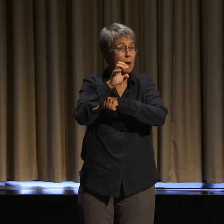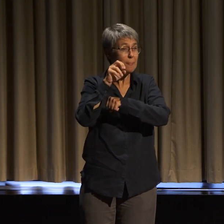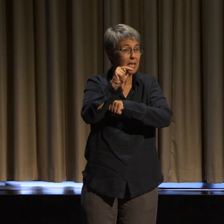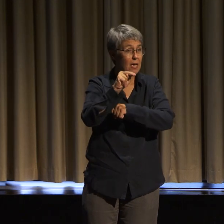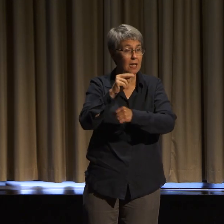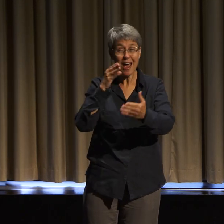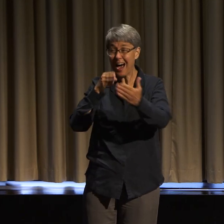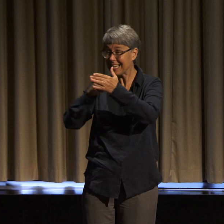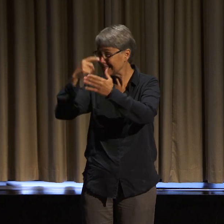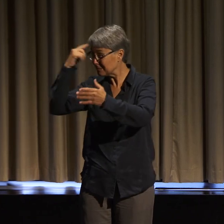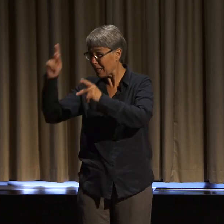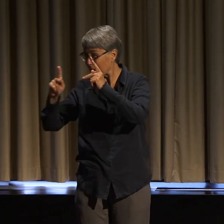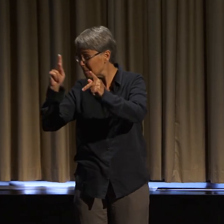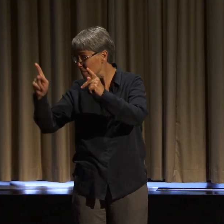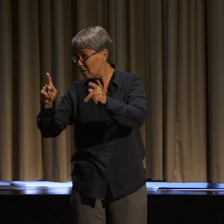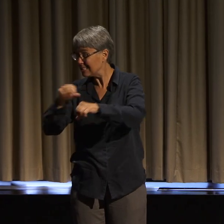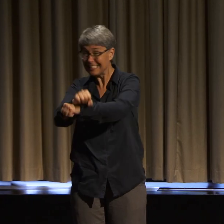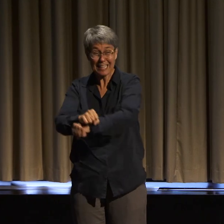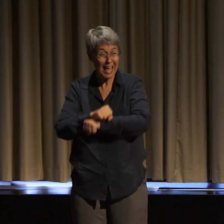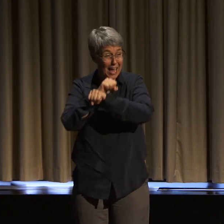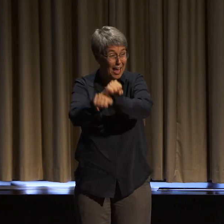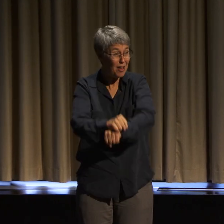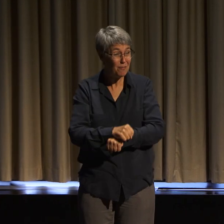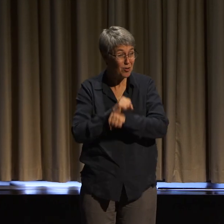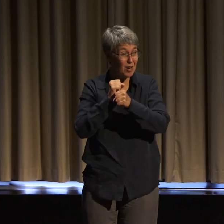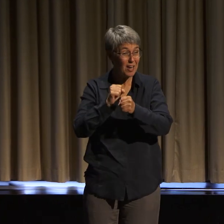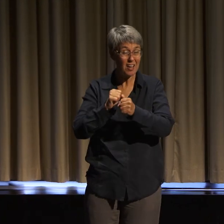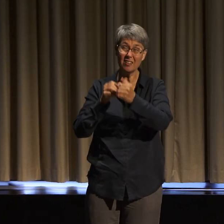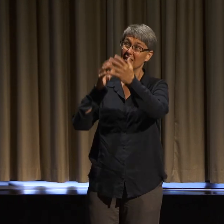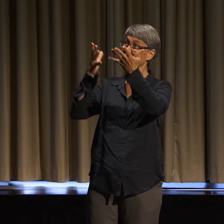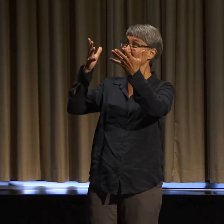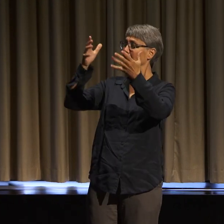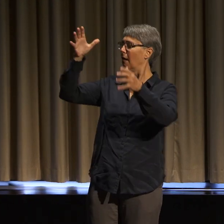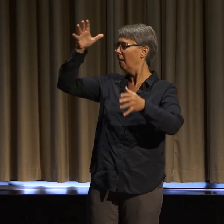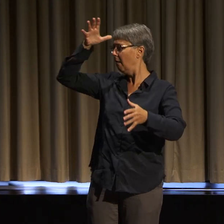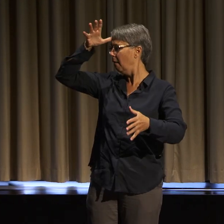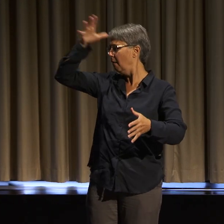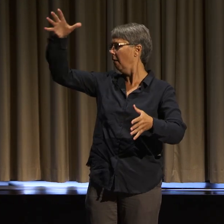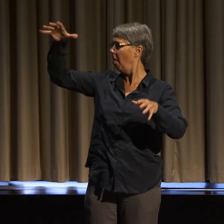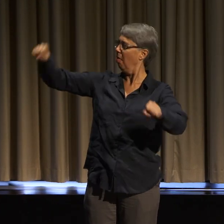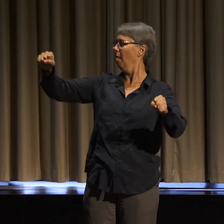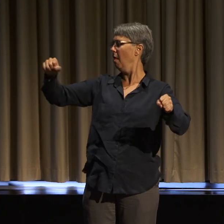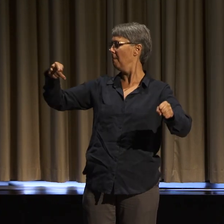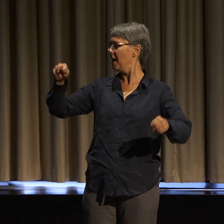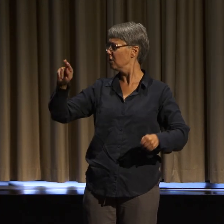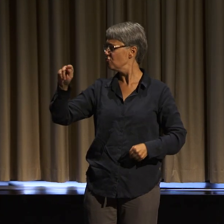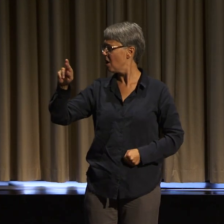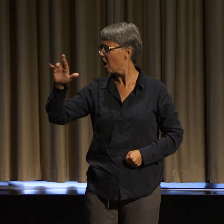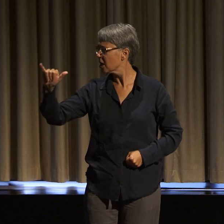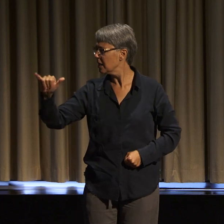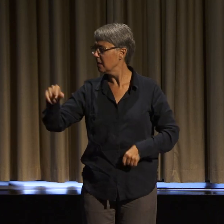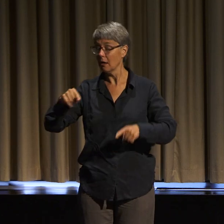slavery, someone who understands patriarchy and misogyny, who understands rural lands, who understands queerness,